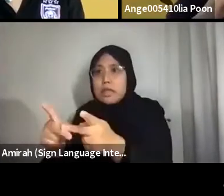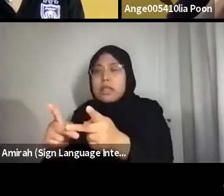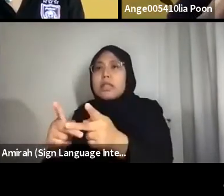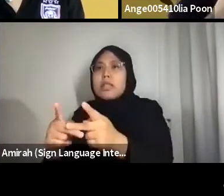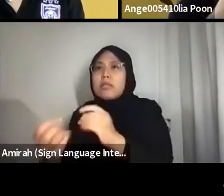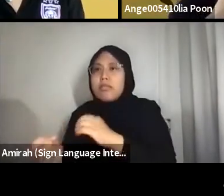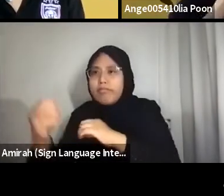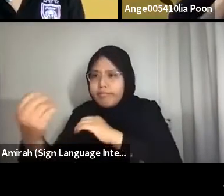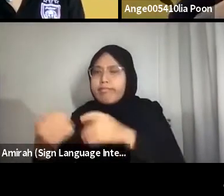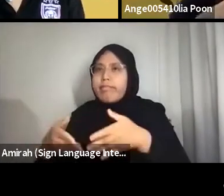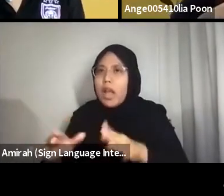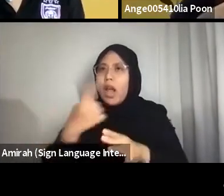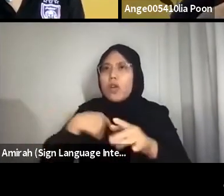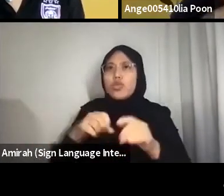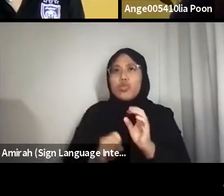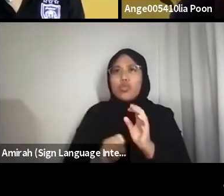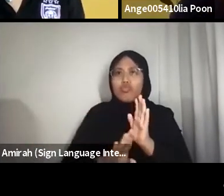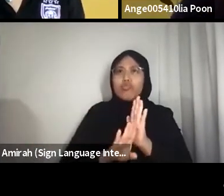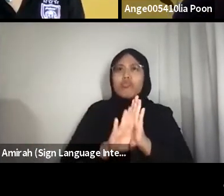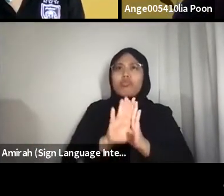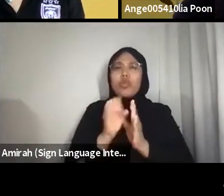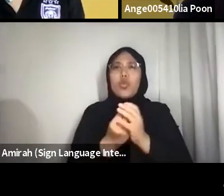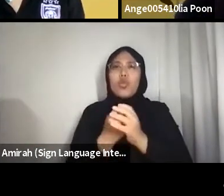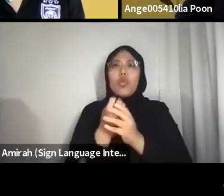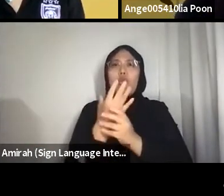Here, we raise our hands and give thanks.